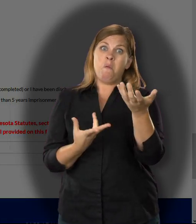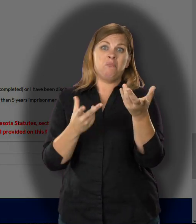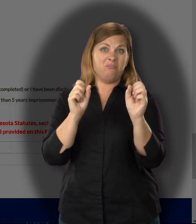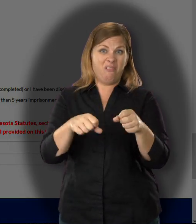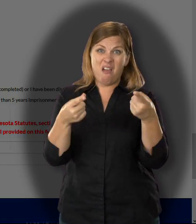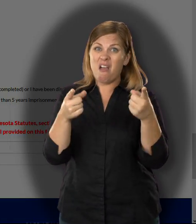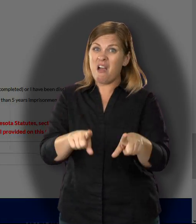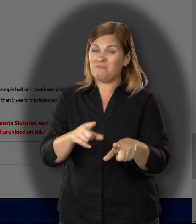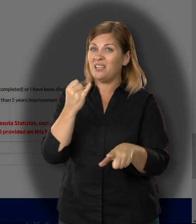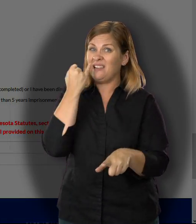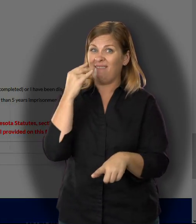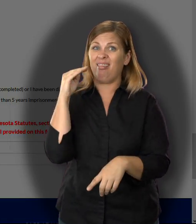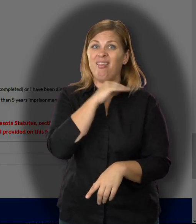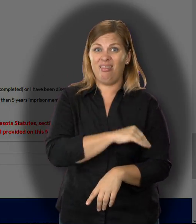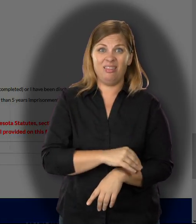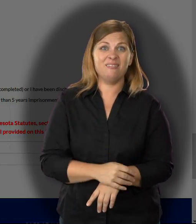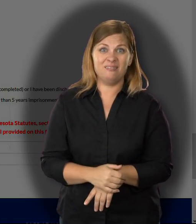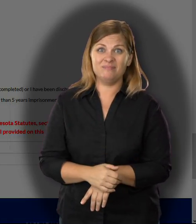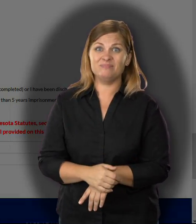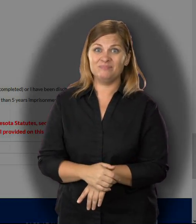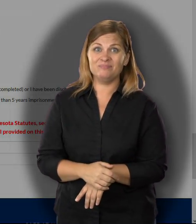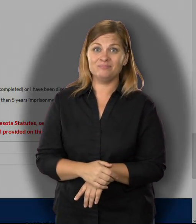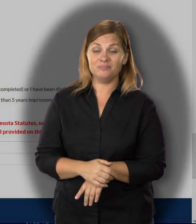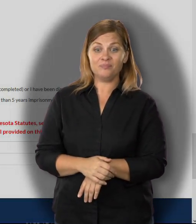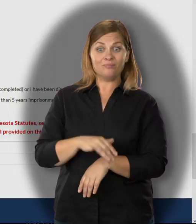Then there is the red text with a checkbox in front of it.